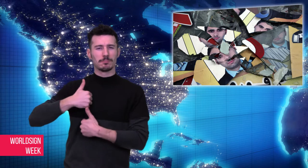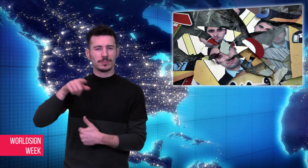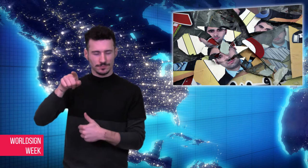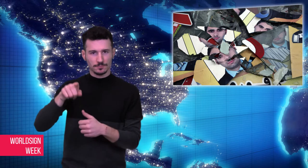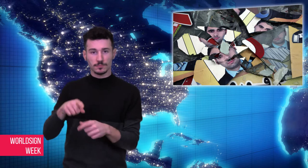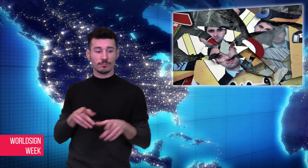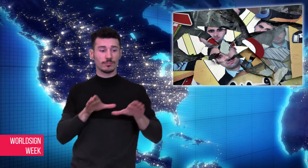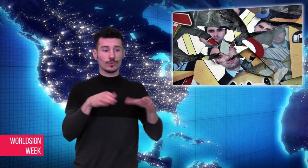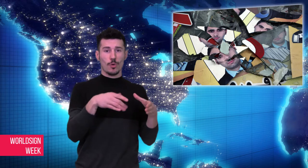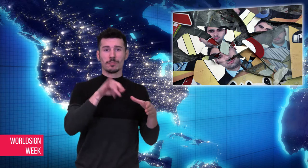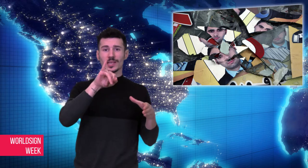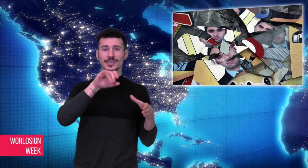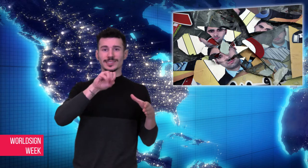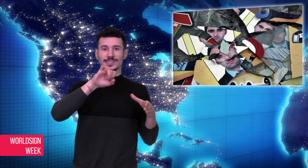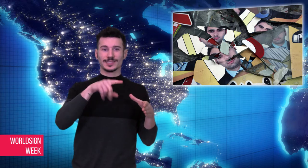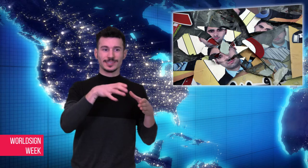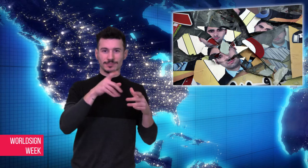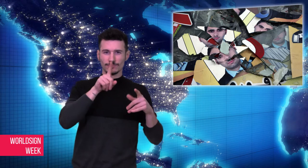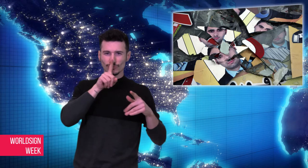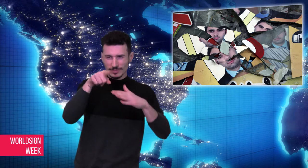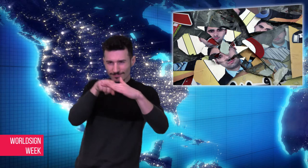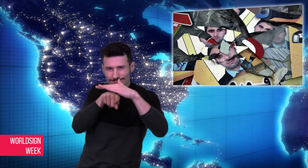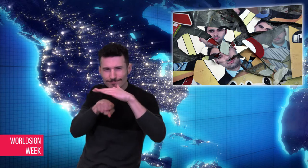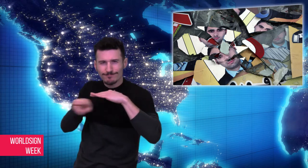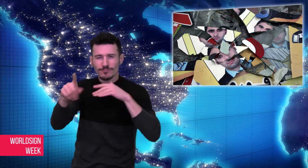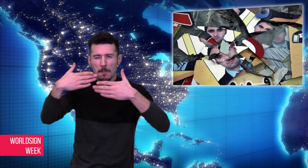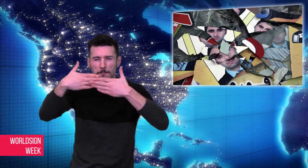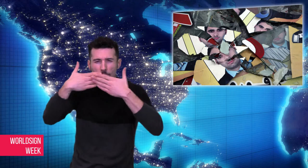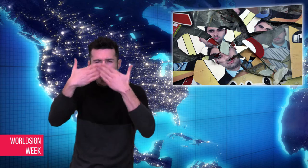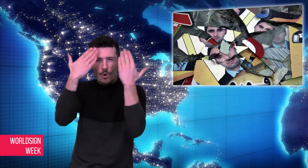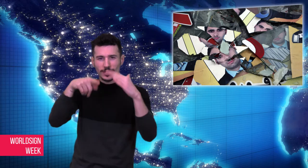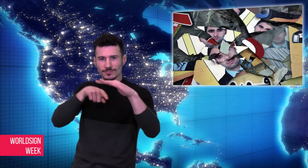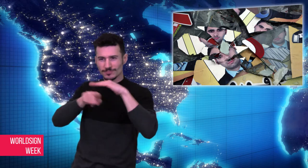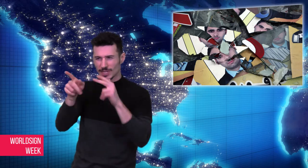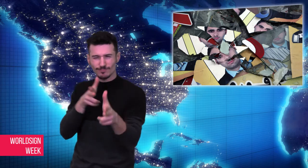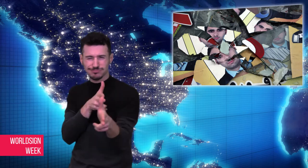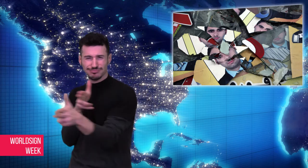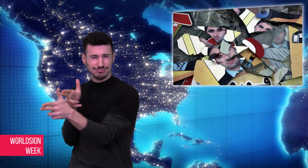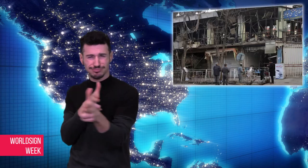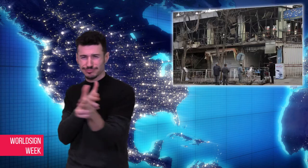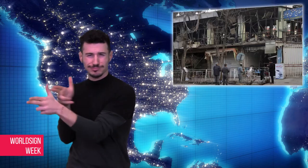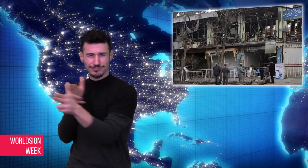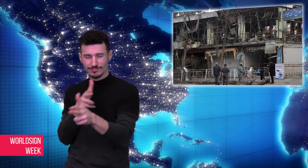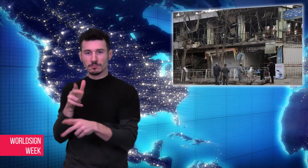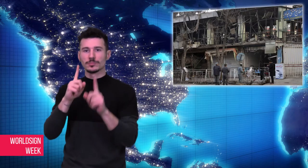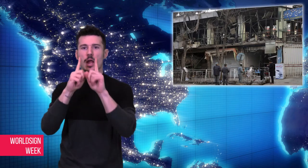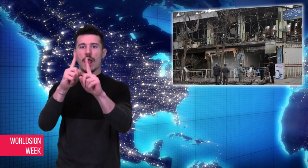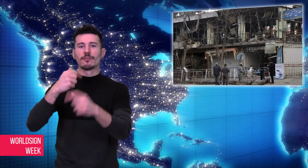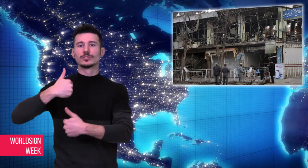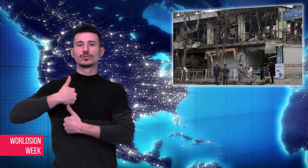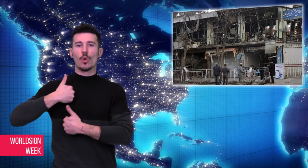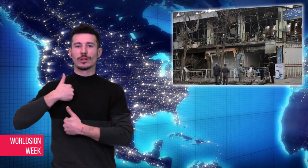military academy in Kabul killing 11 soldiers. It began in the early morning